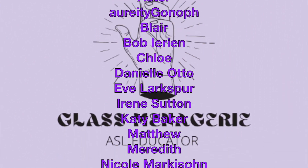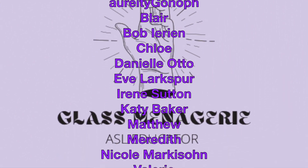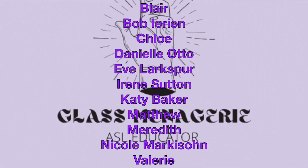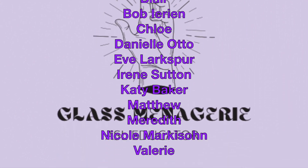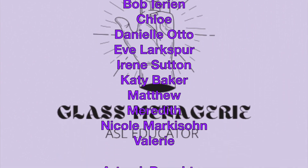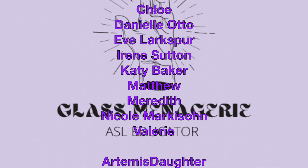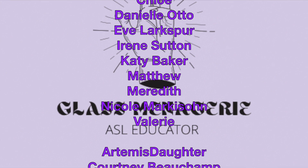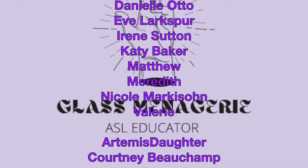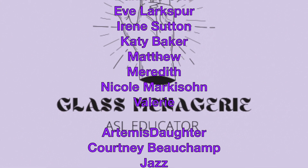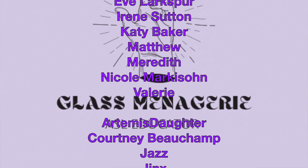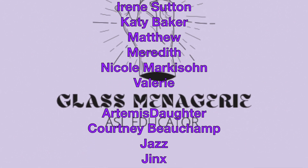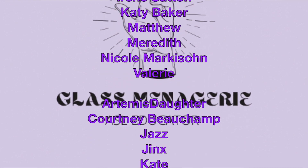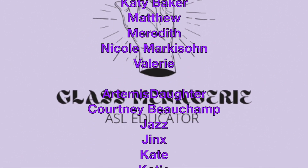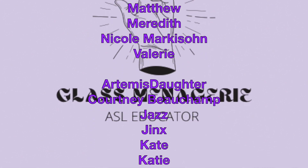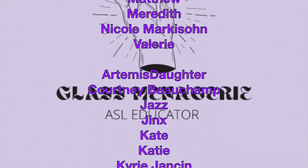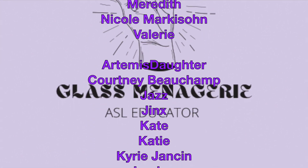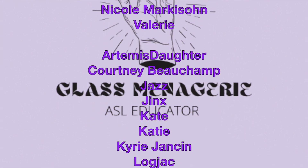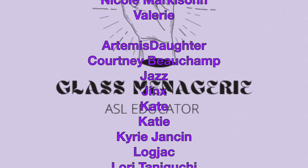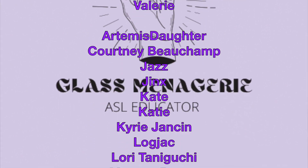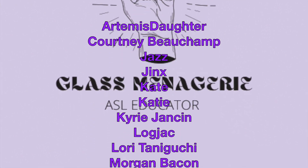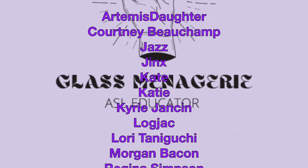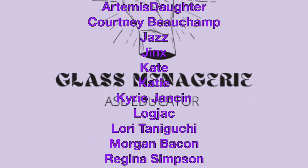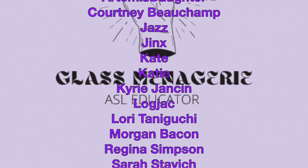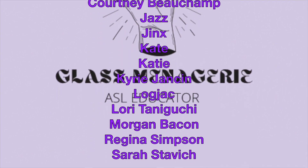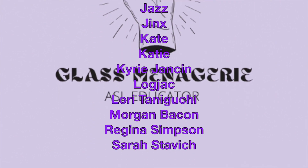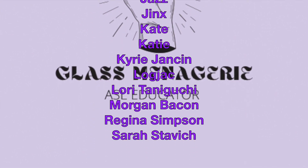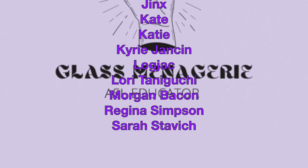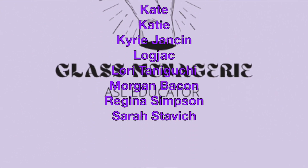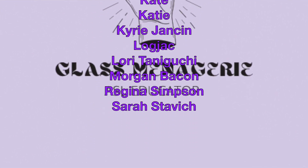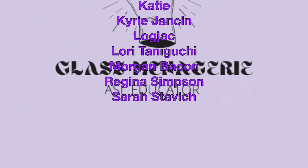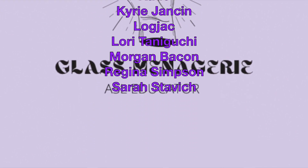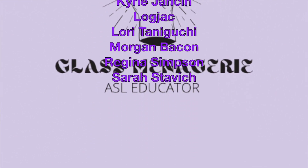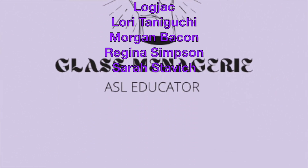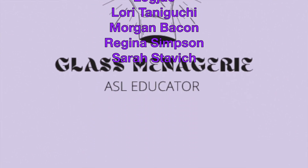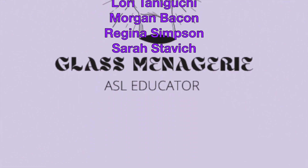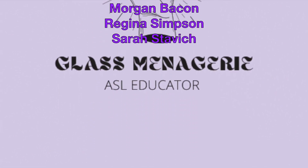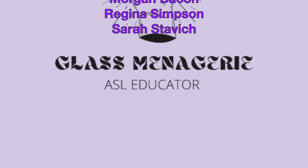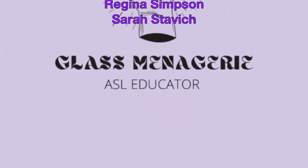my page um i can't tell you how much i appreciate it your support means the world all right bye